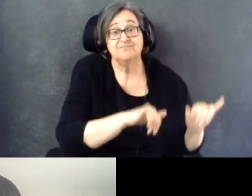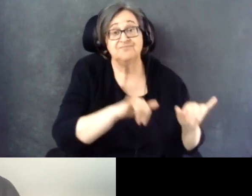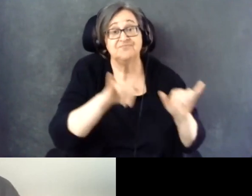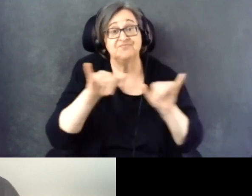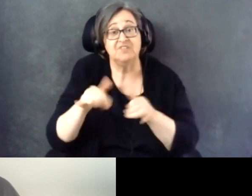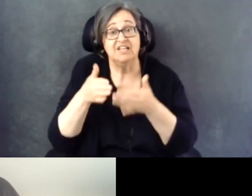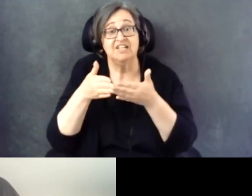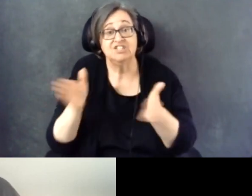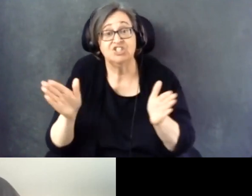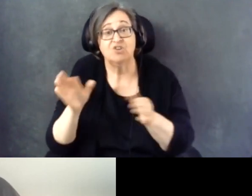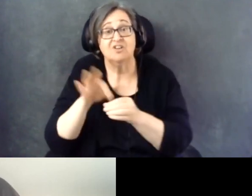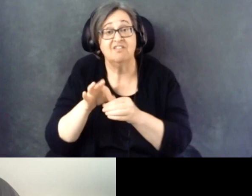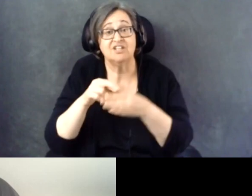and counties?